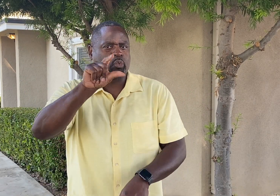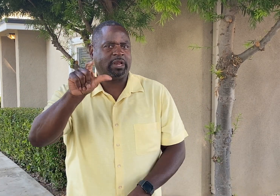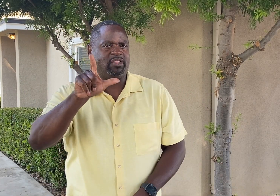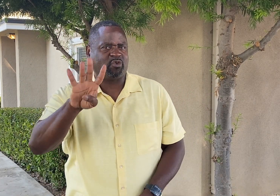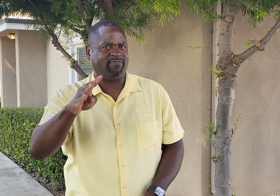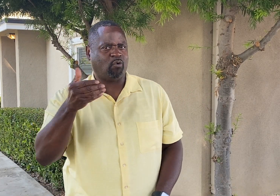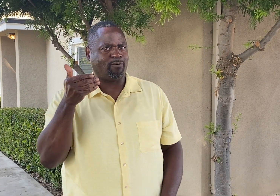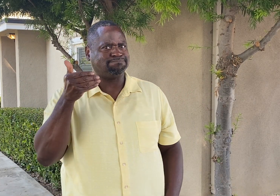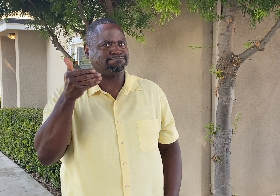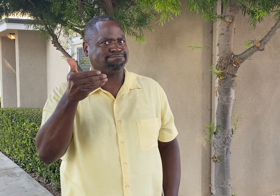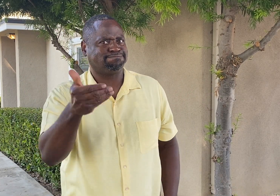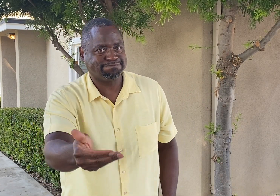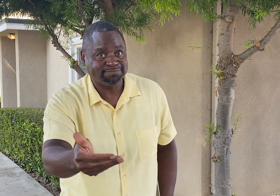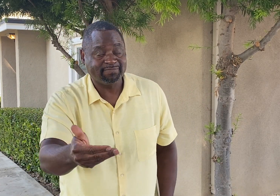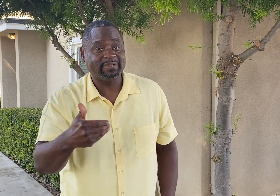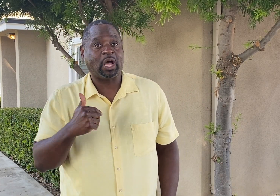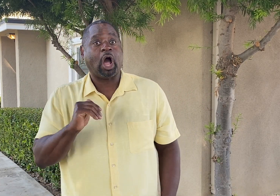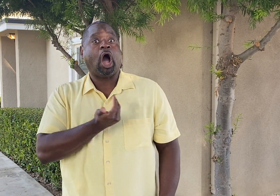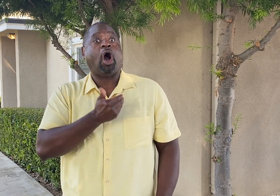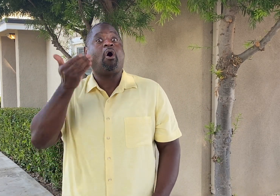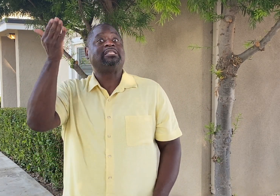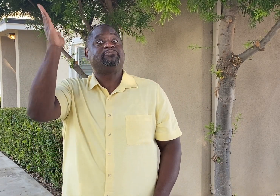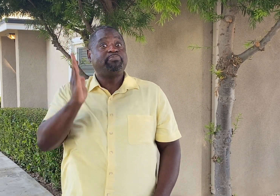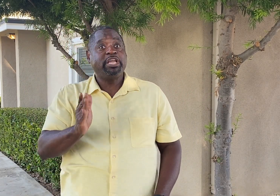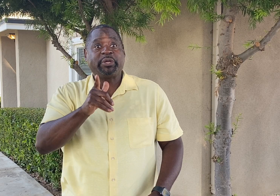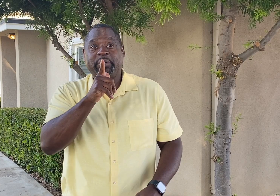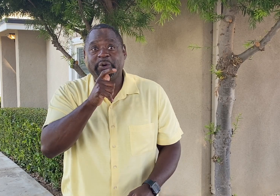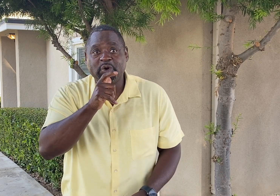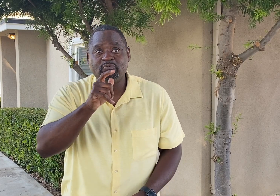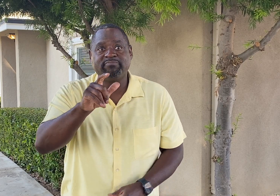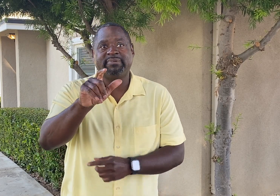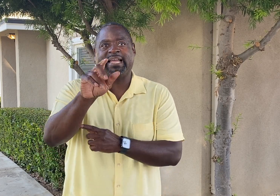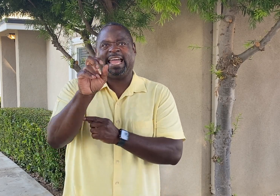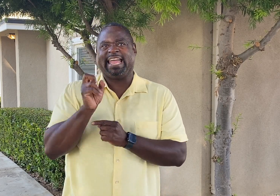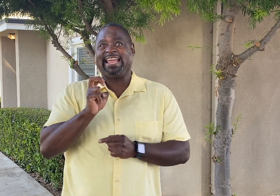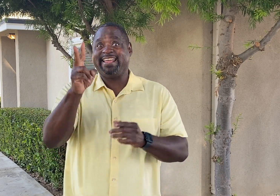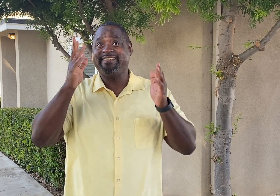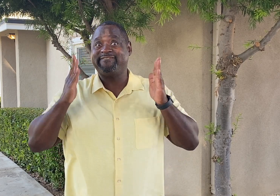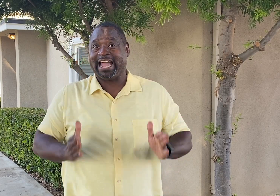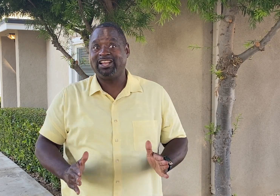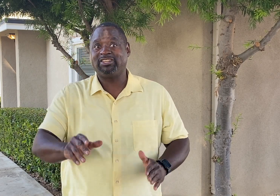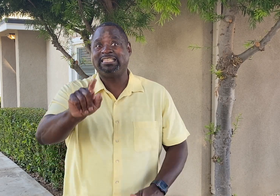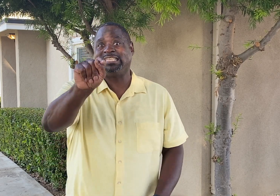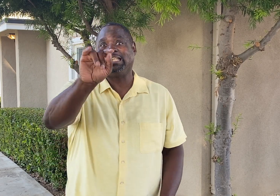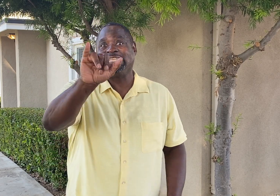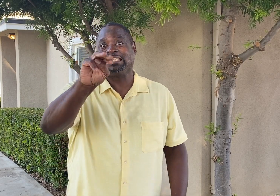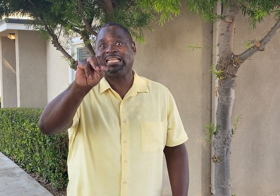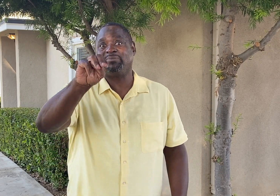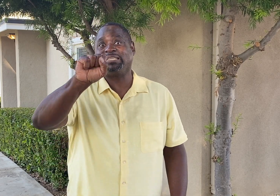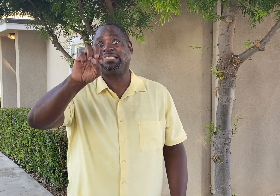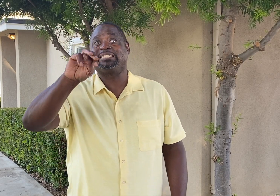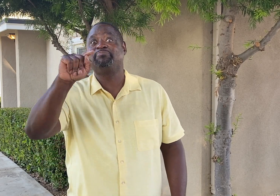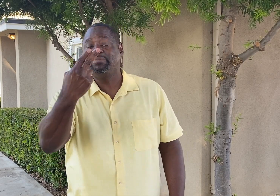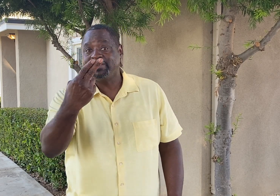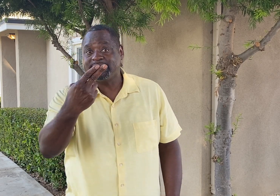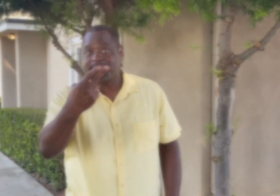This rally takes place later in 2024. Our guest speakers are... Evangelist Tim Smith...